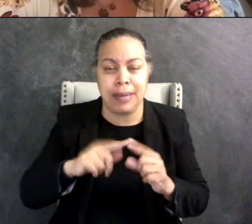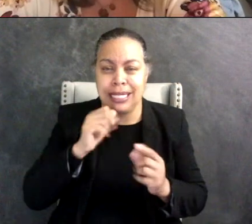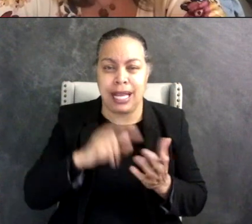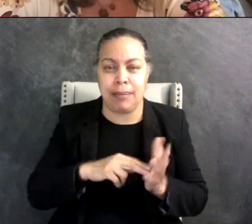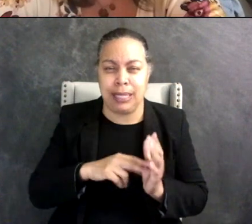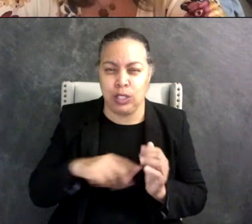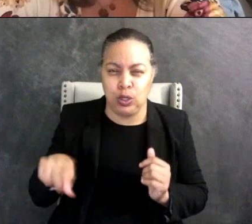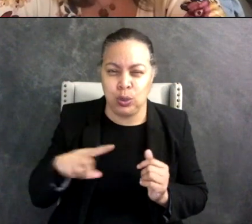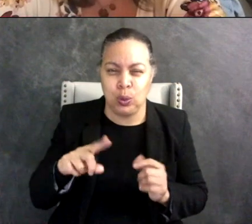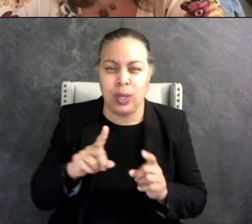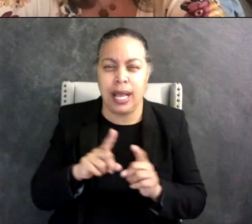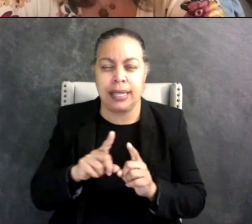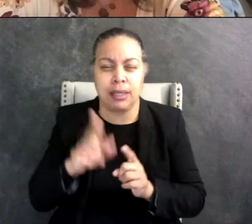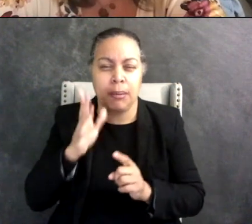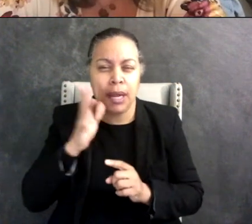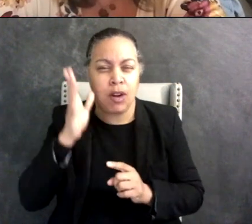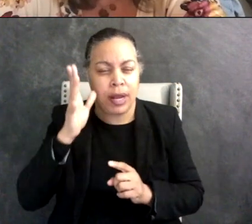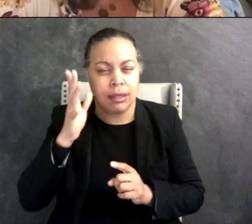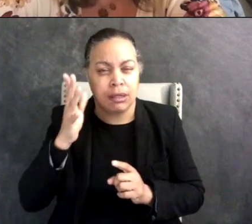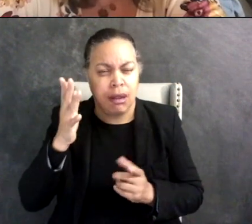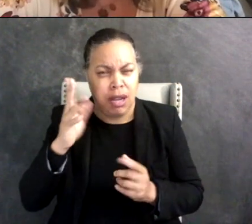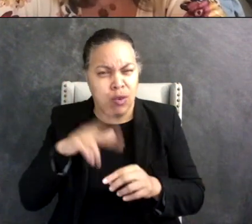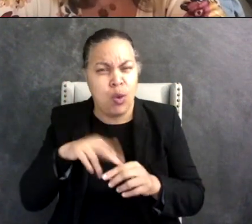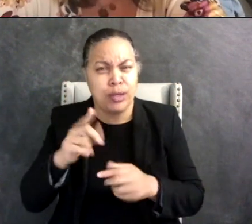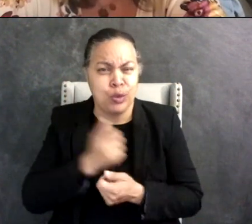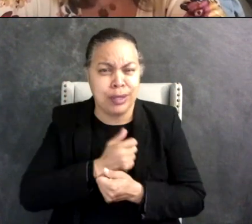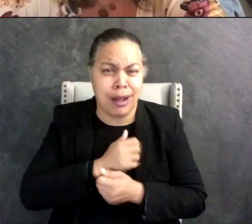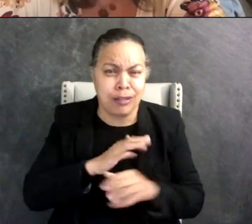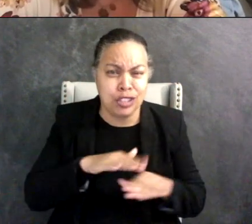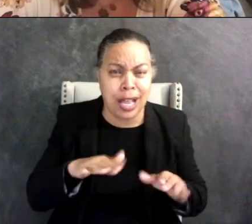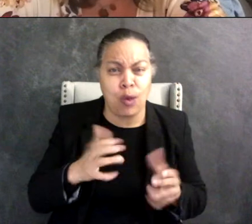look - you know for the most part, love your child, want them to be comfortable, want the best for them,